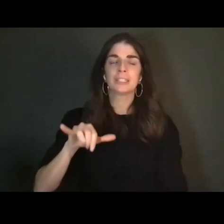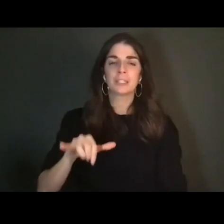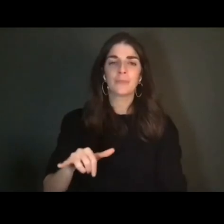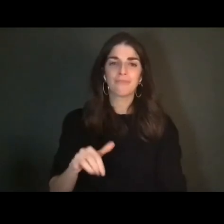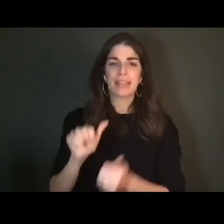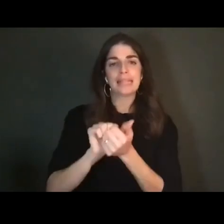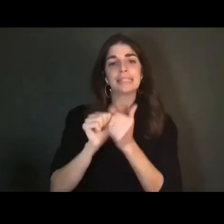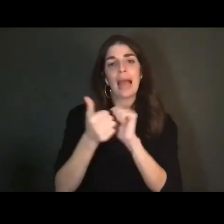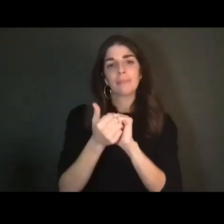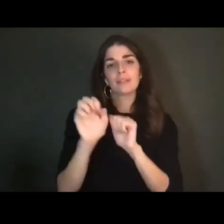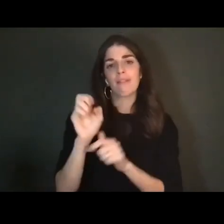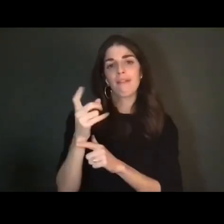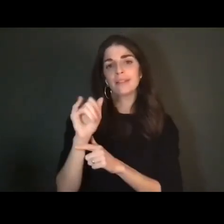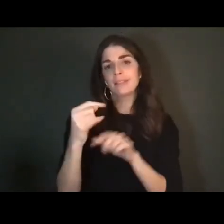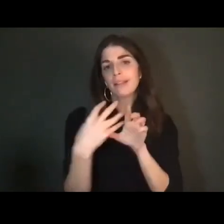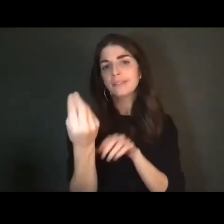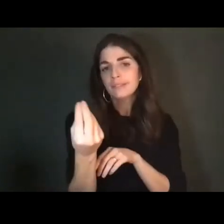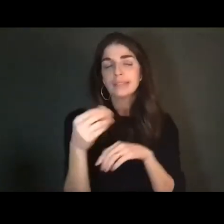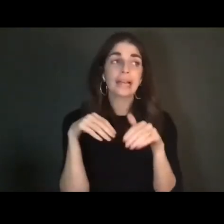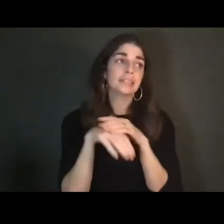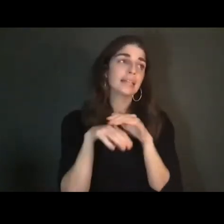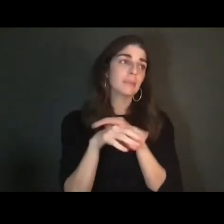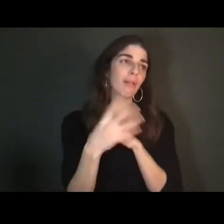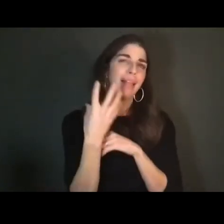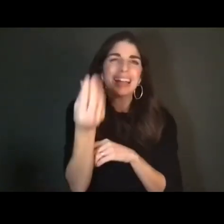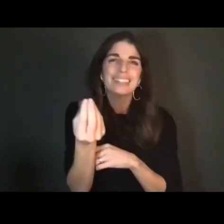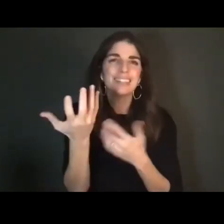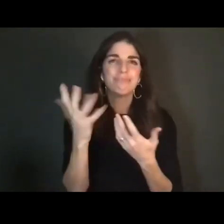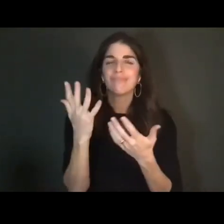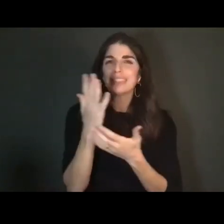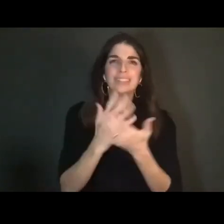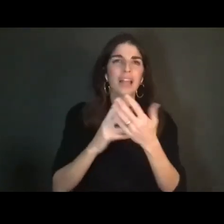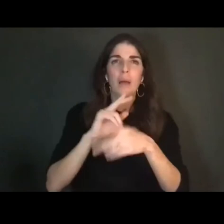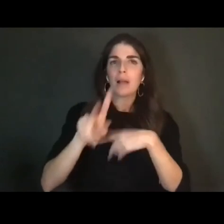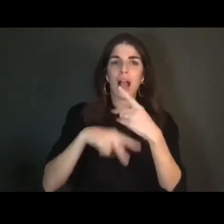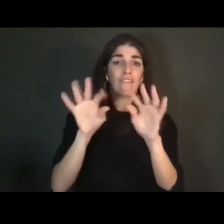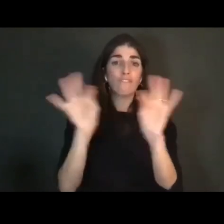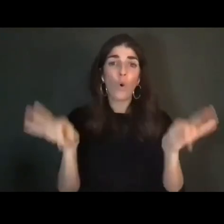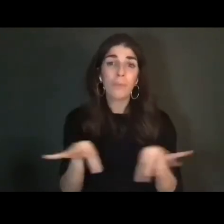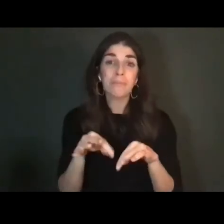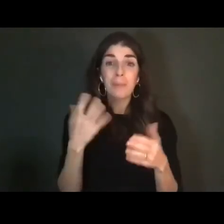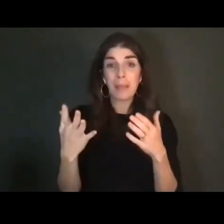exit, an accessible exit. Some kind of form or declaration, maybe an inspection. I don't